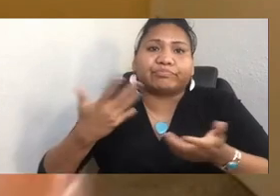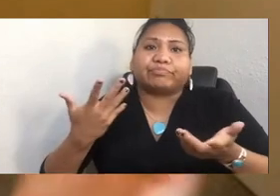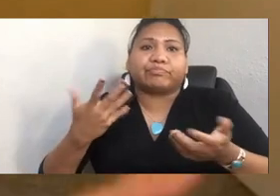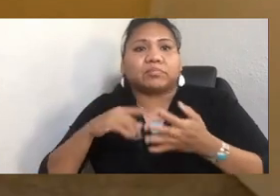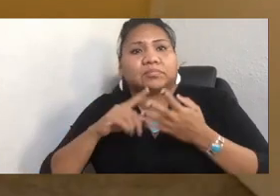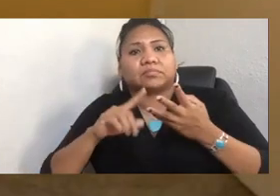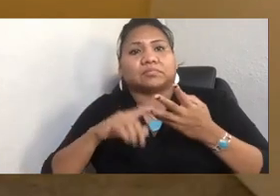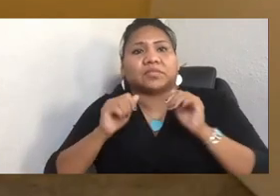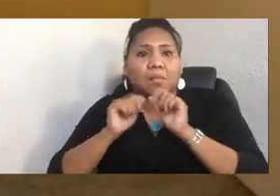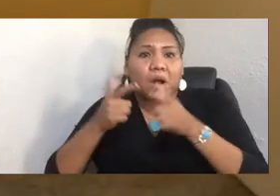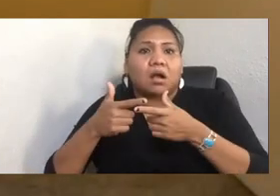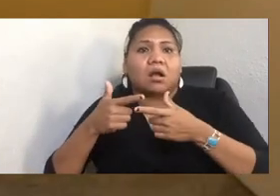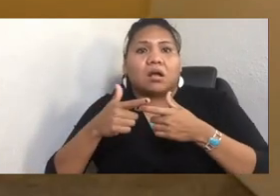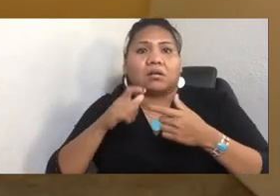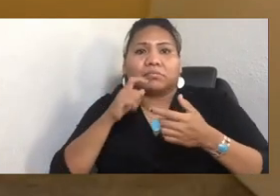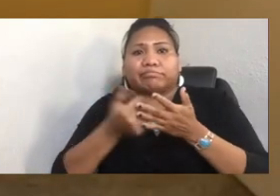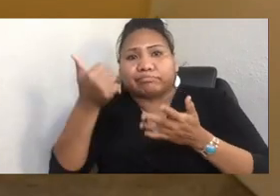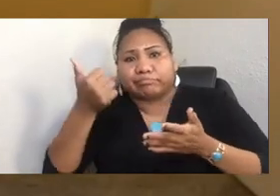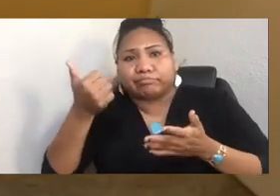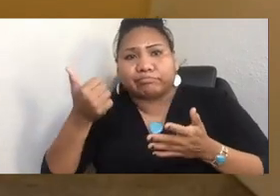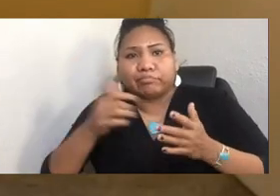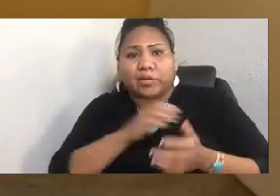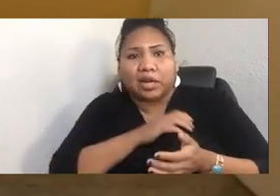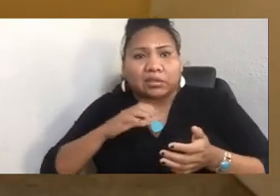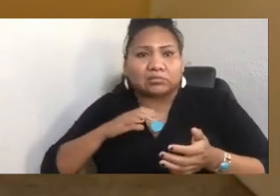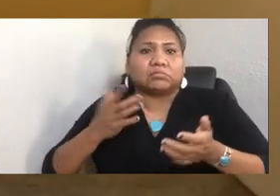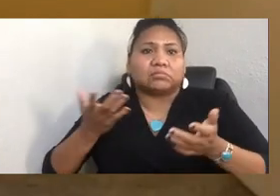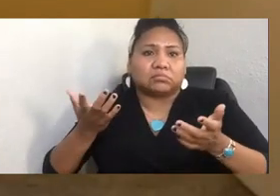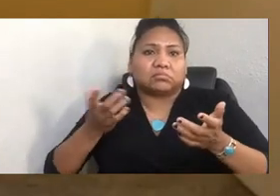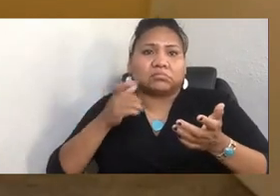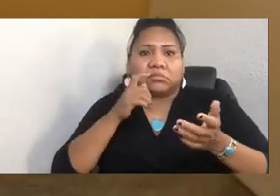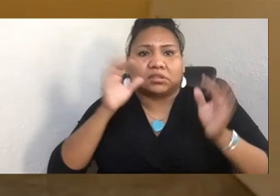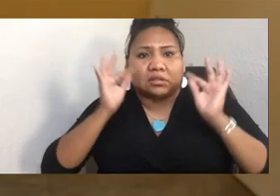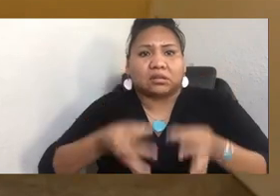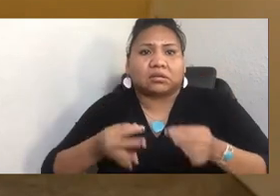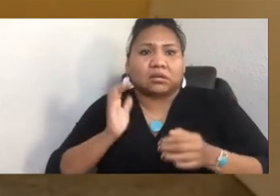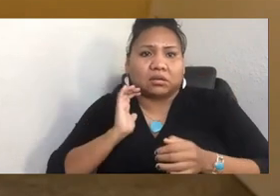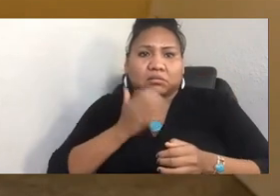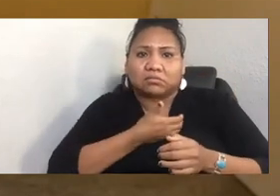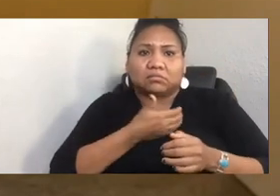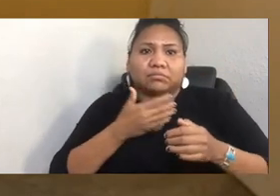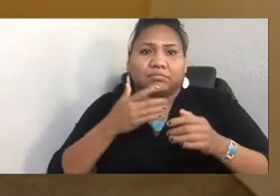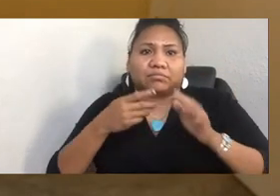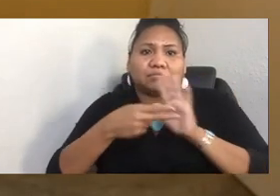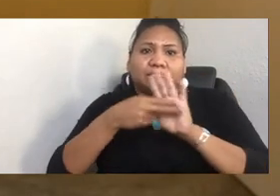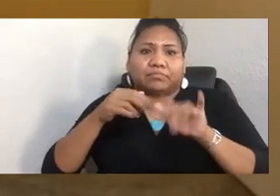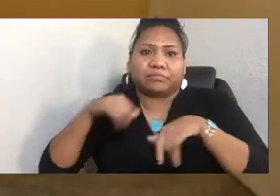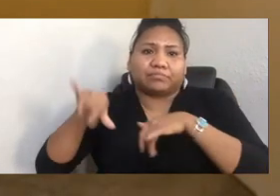Of course, which maintains plenary authority over our sovereignty and our status. And so I might as well just call the project Project Forever.